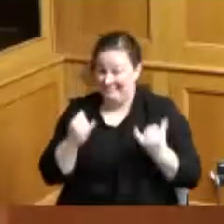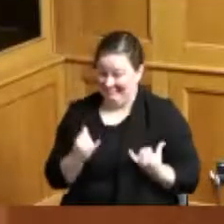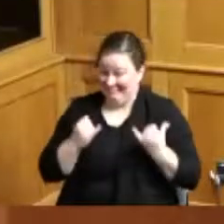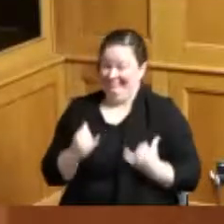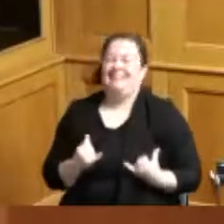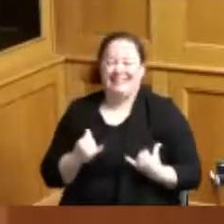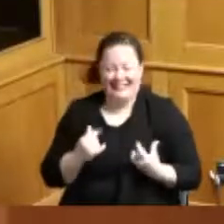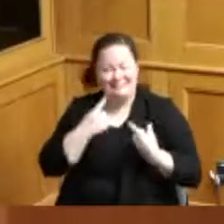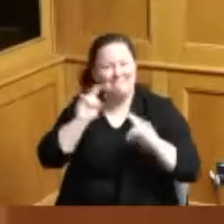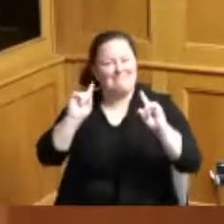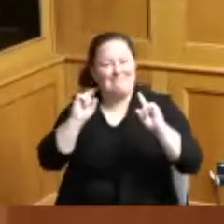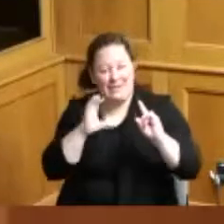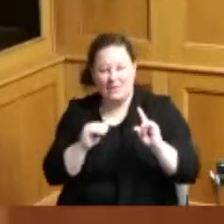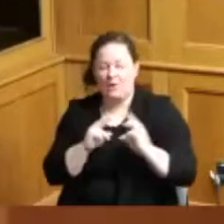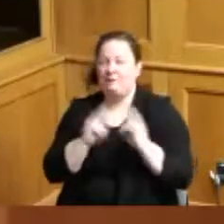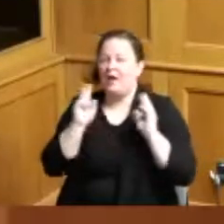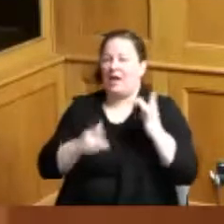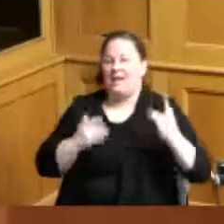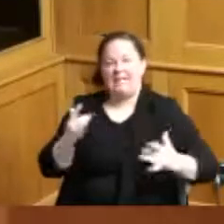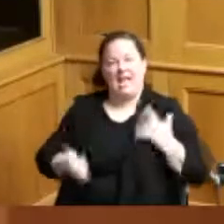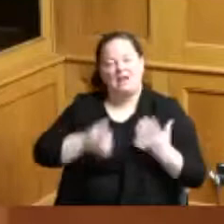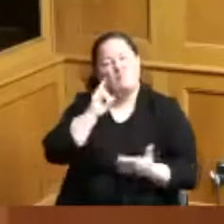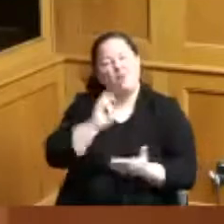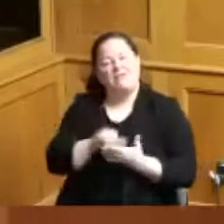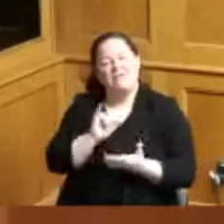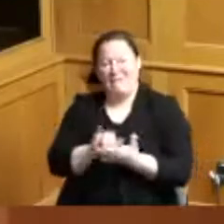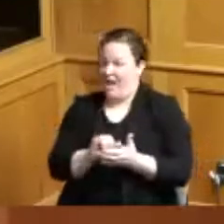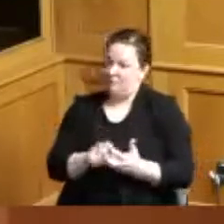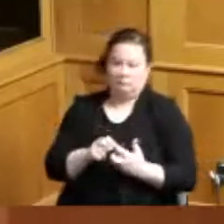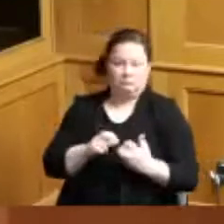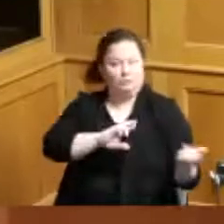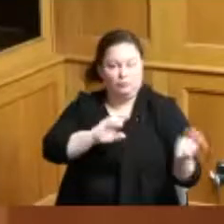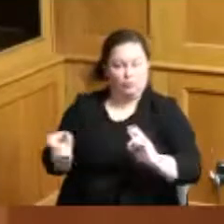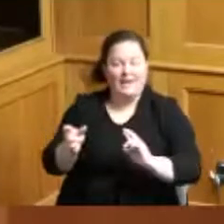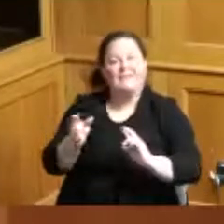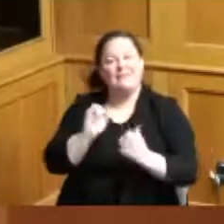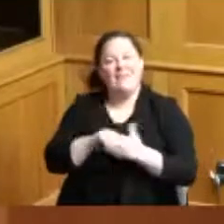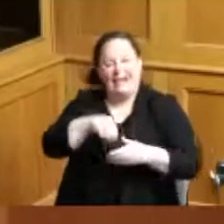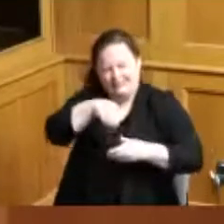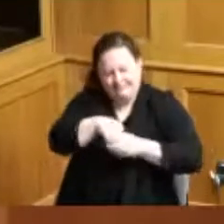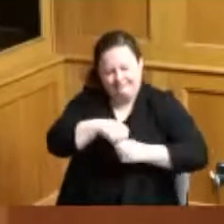about the jump start now that they can have with some of these infrastructure projects in places